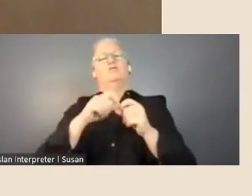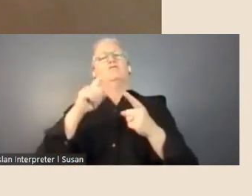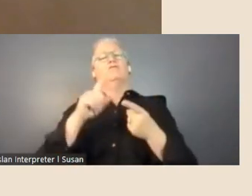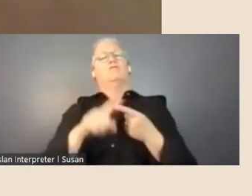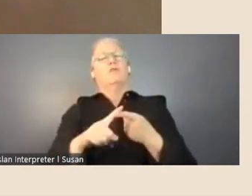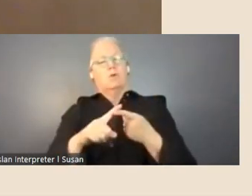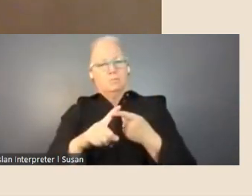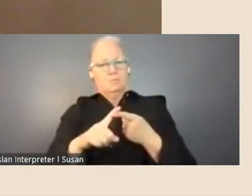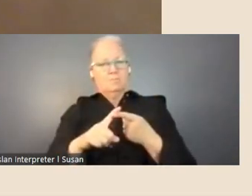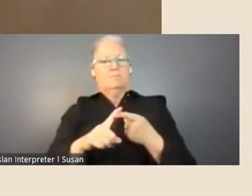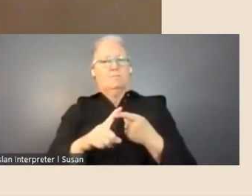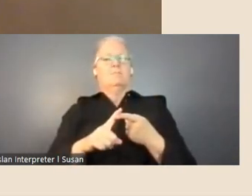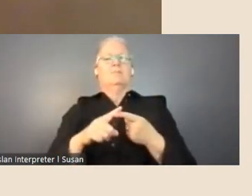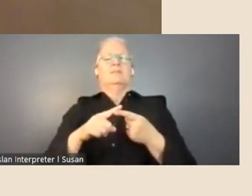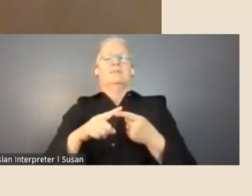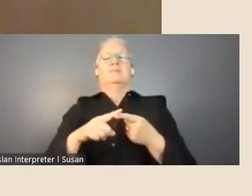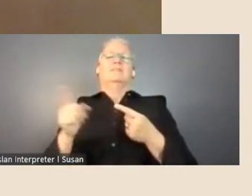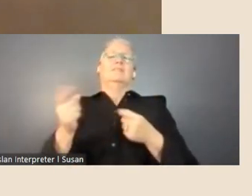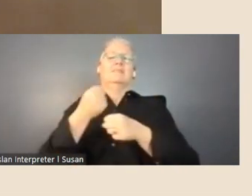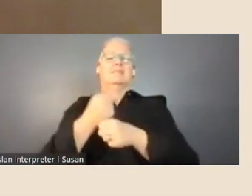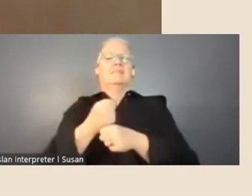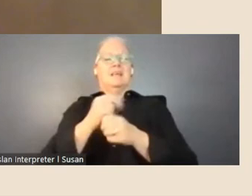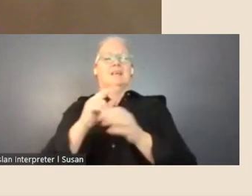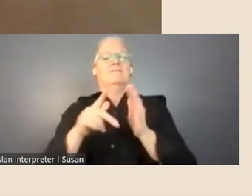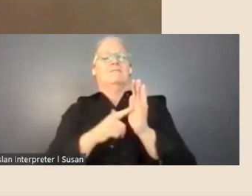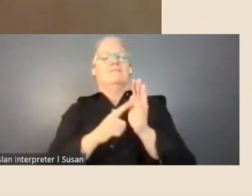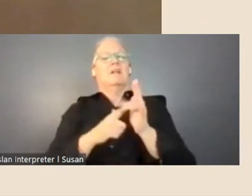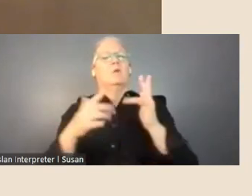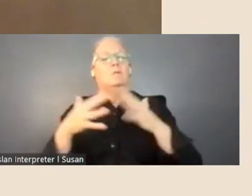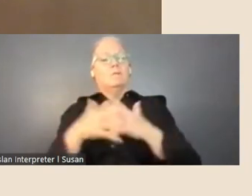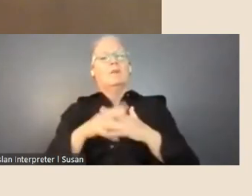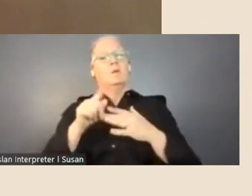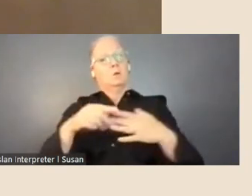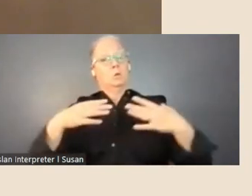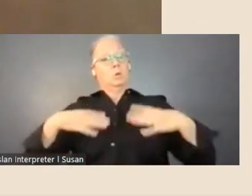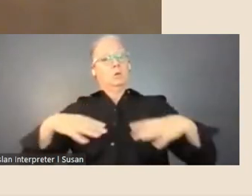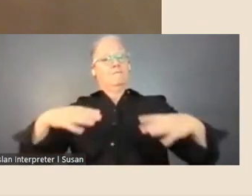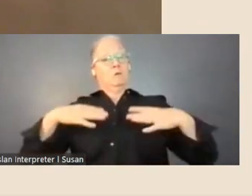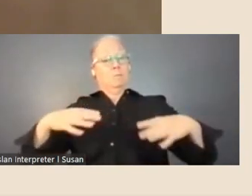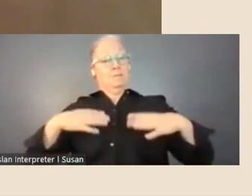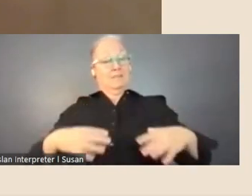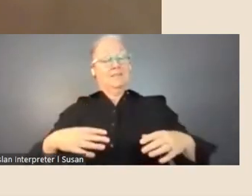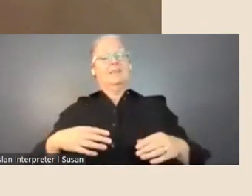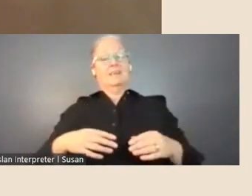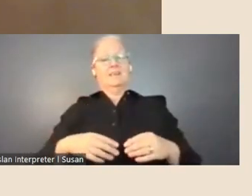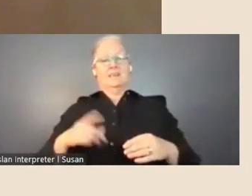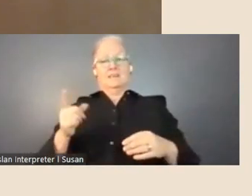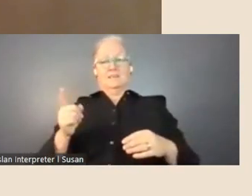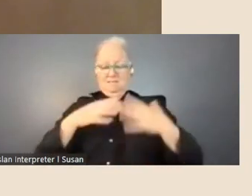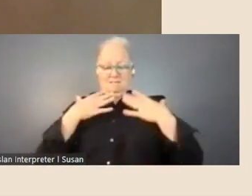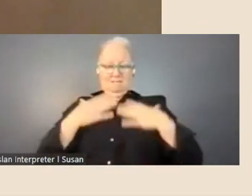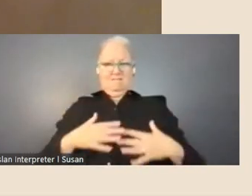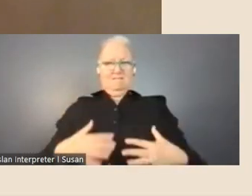uniform. So, as far as we know, the uniform itself – the physicality of it – doesn't exist anymore.